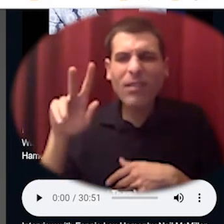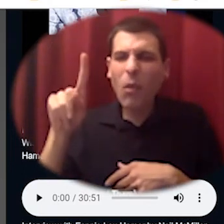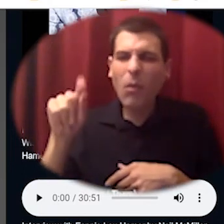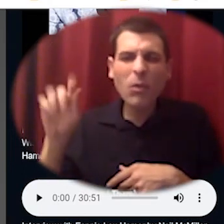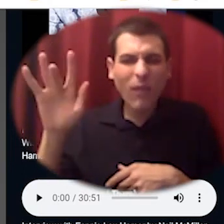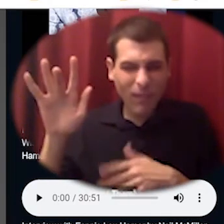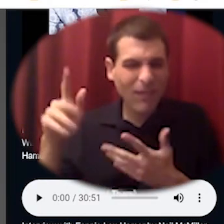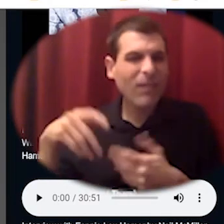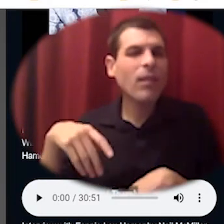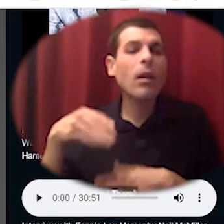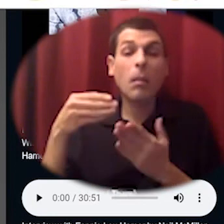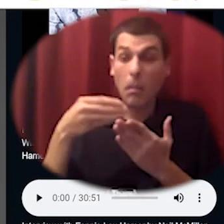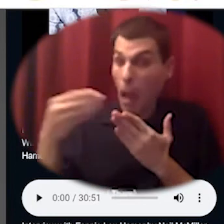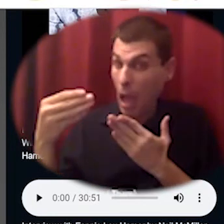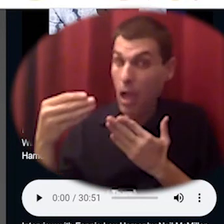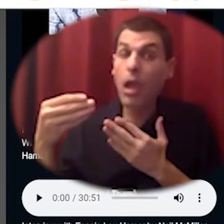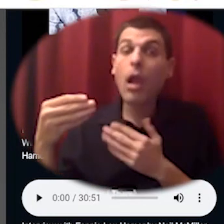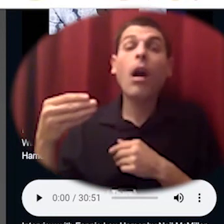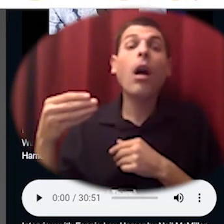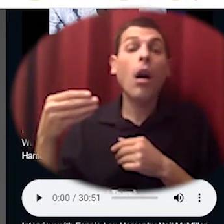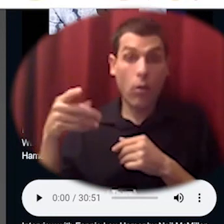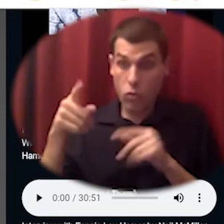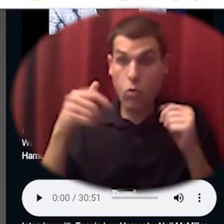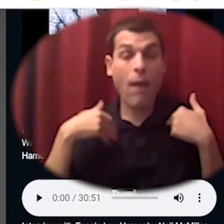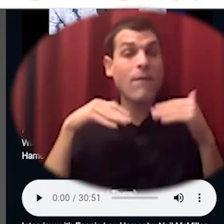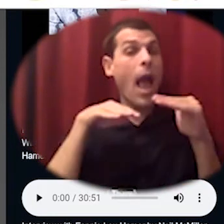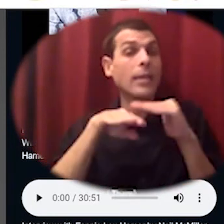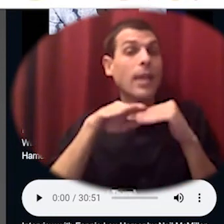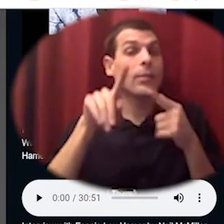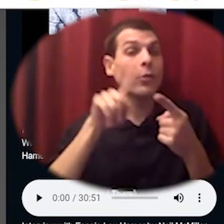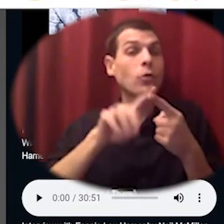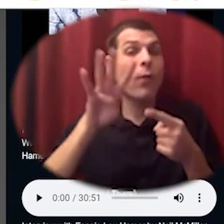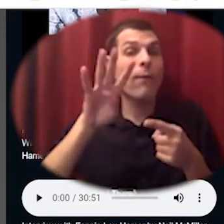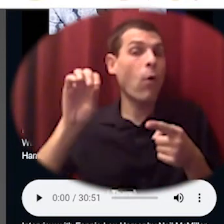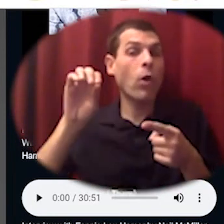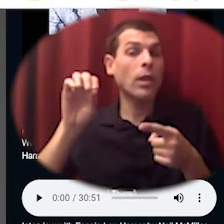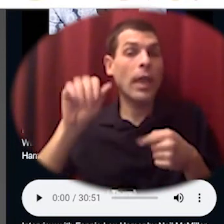this 40 acre plot so that they could farm and grow vegetables for their families and